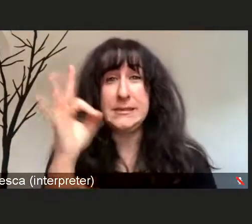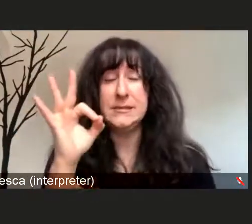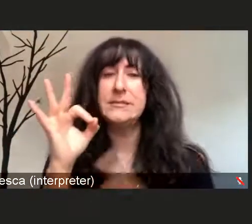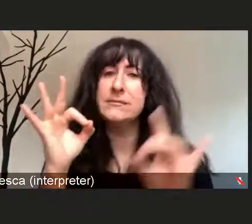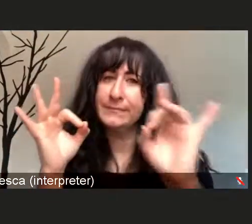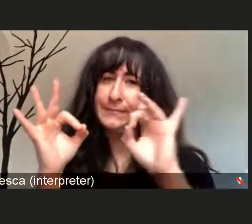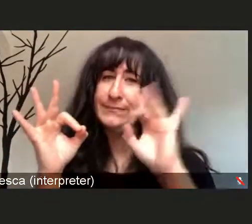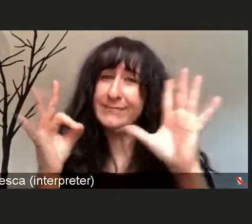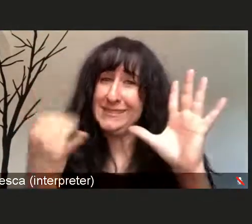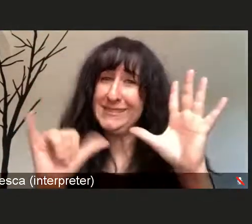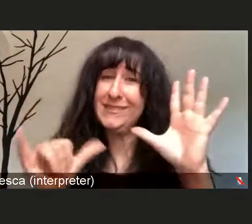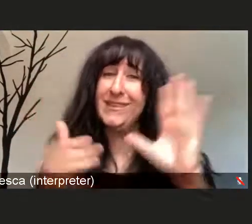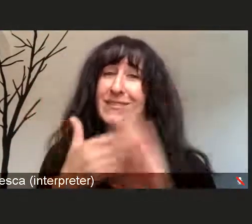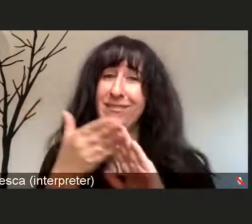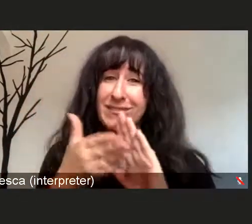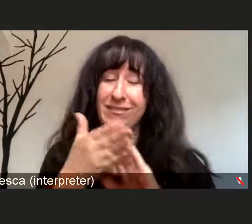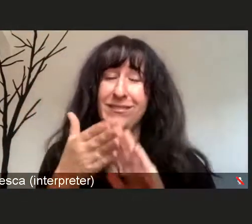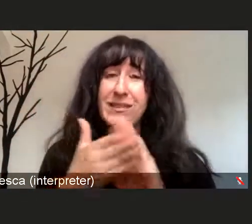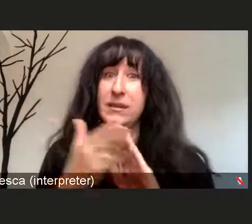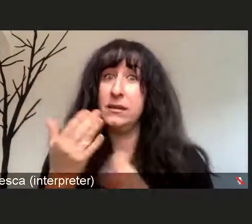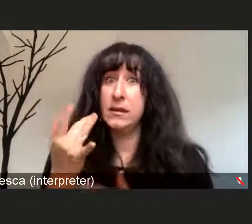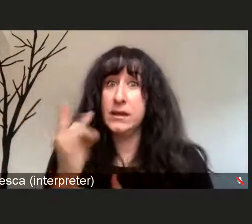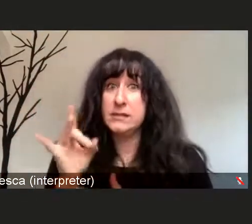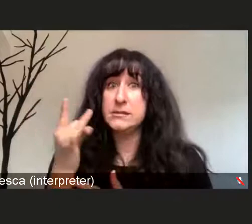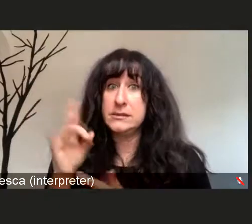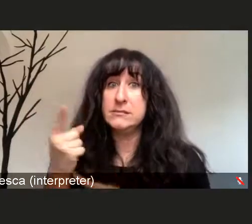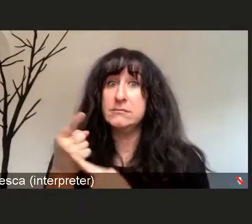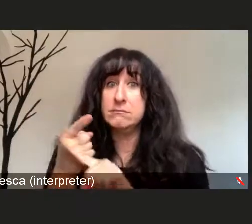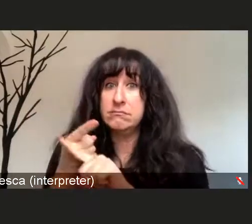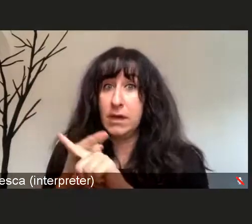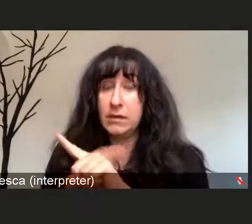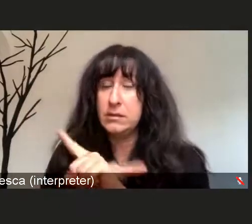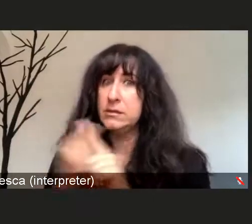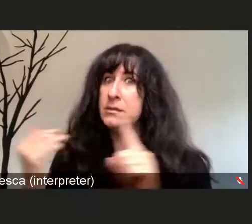After 18 months of all kinds of work, and surges,